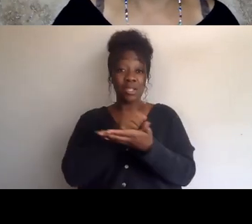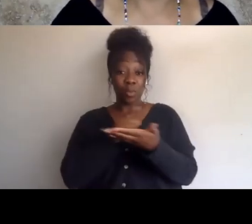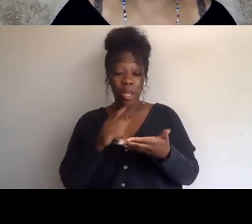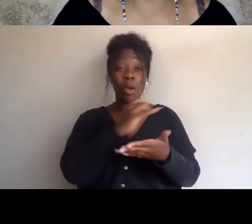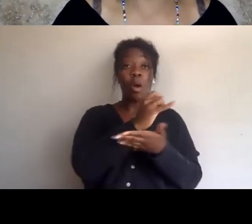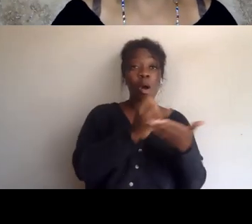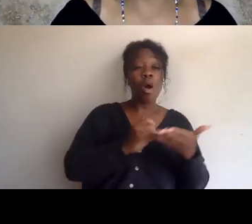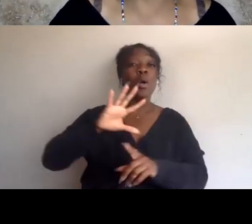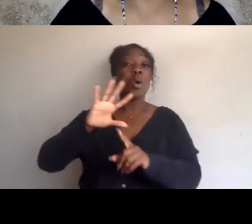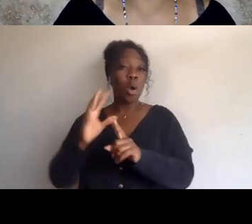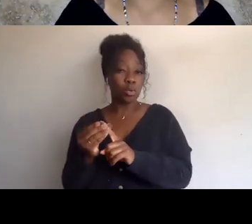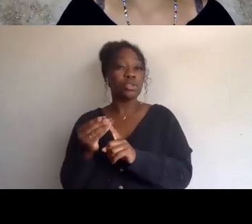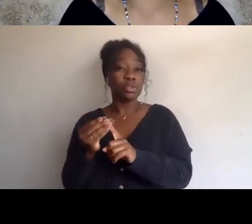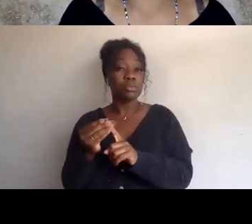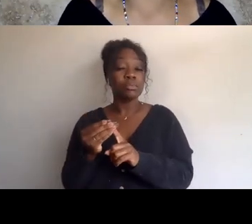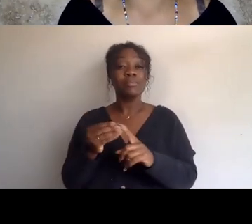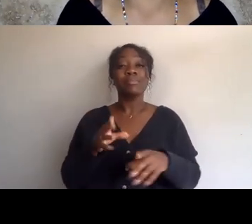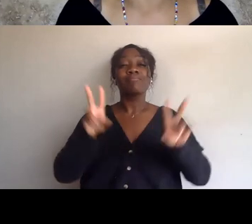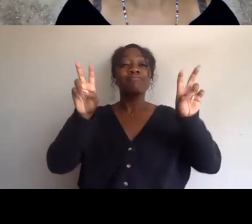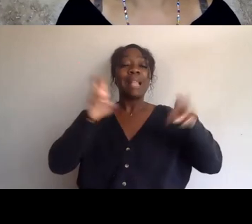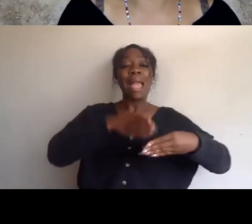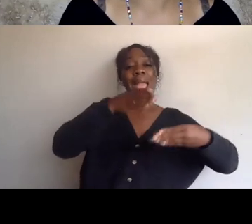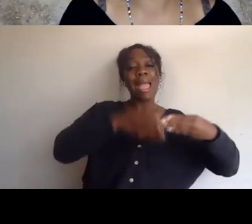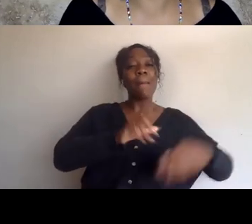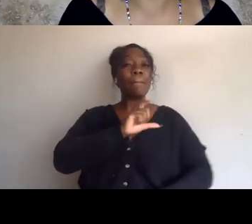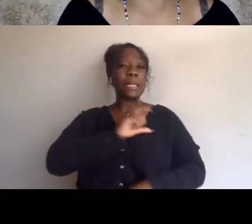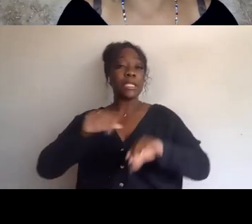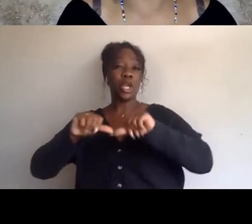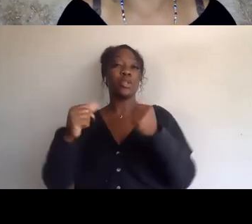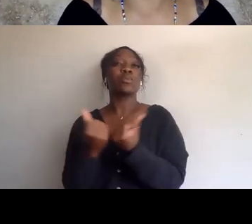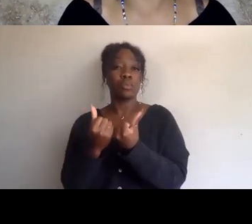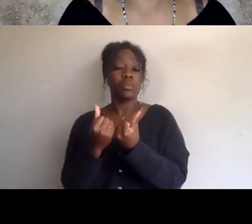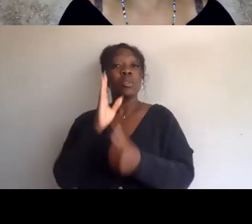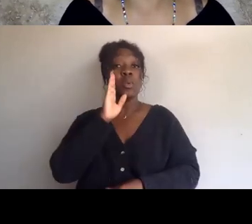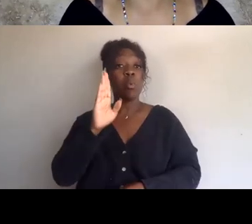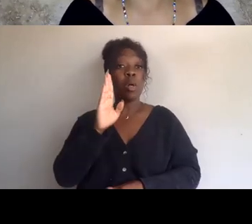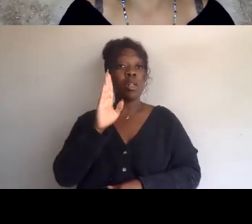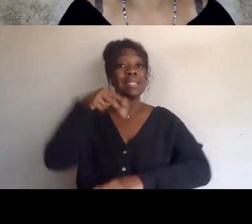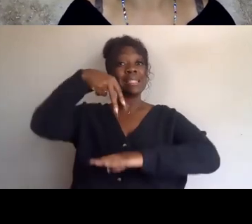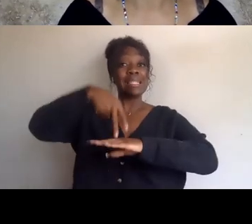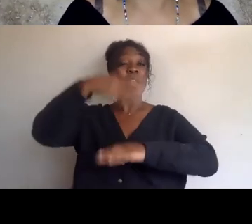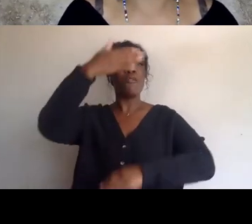at #EndPoliceAssociations, we are in front of the beautiful mural